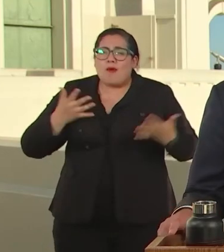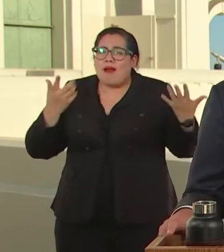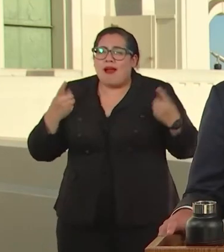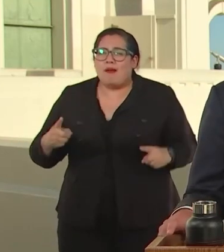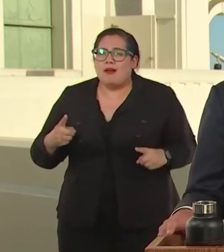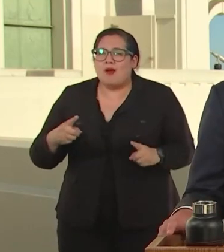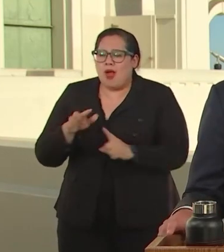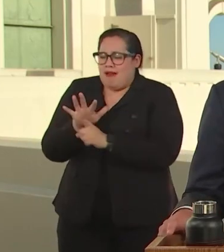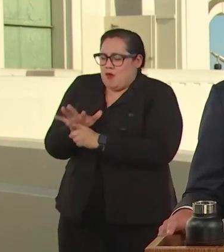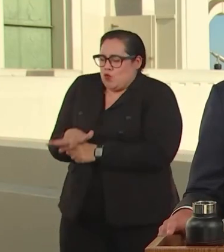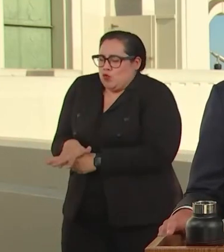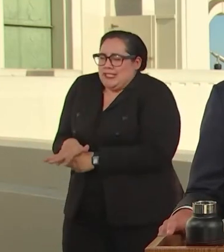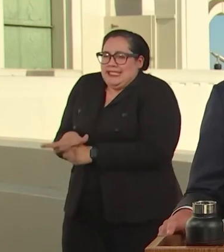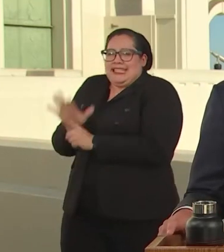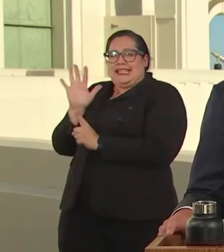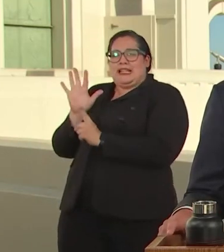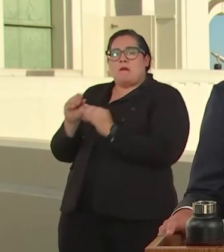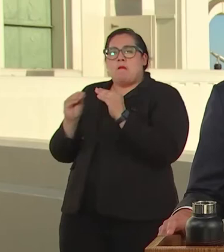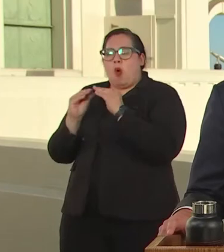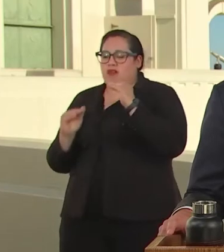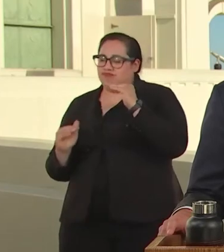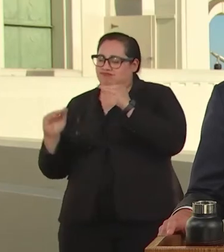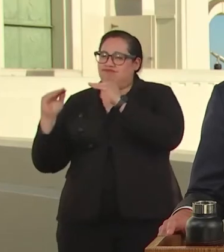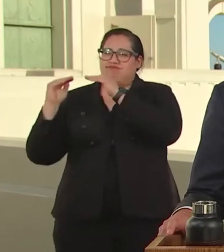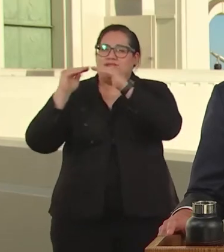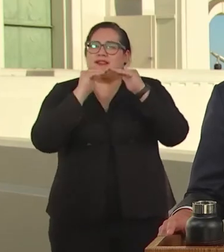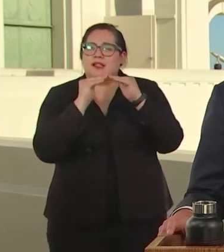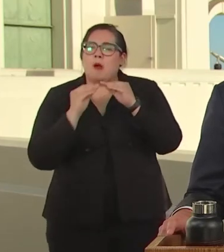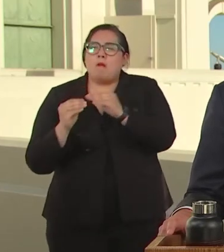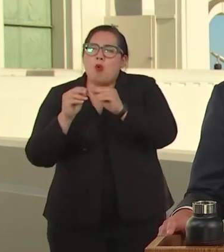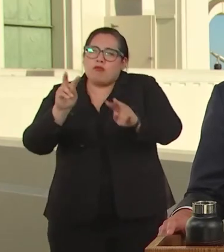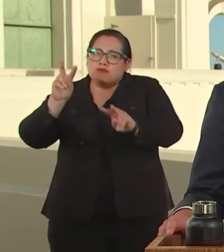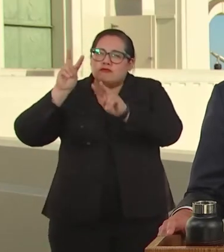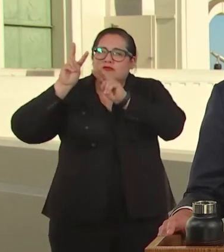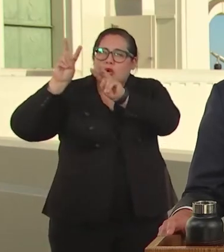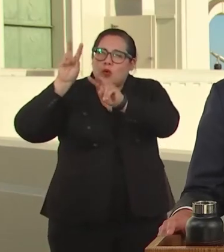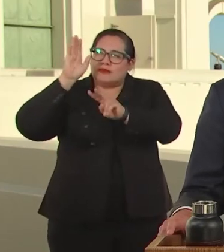FORWARD-LOOKING CITY. WHEN WE FACE TOUGH DAYS, WE FACE THEM TOGETHER.